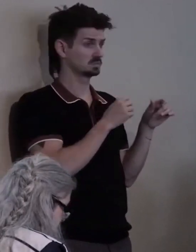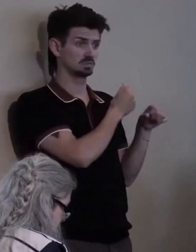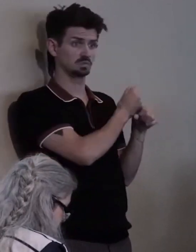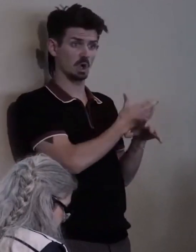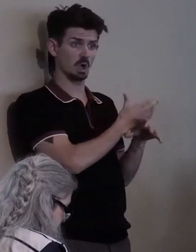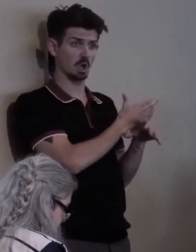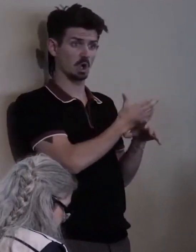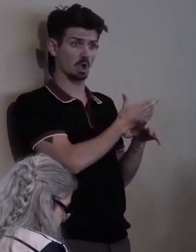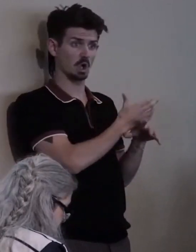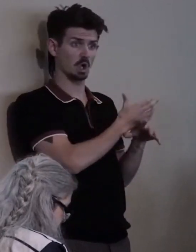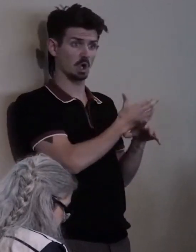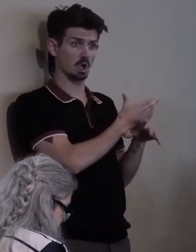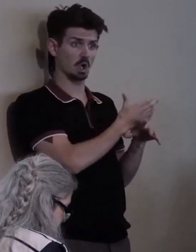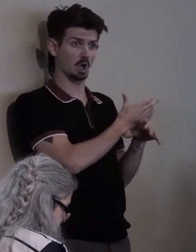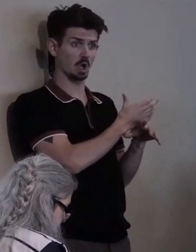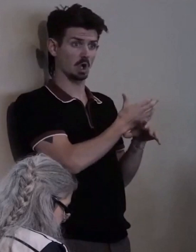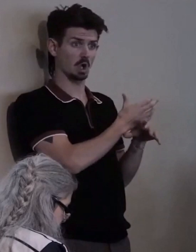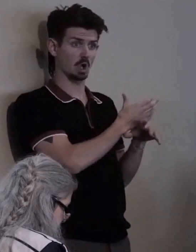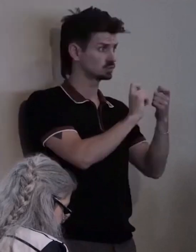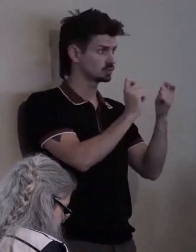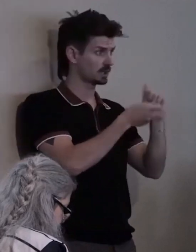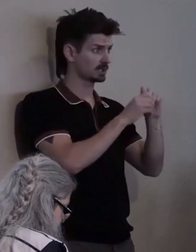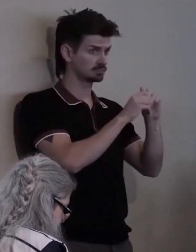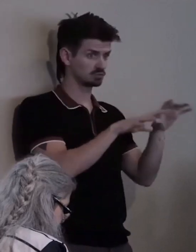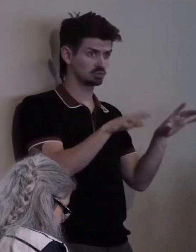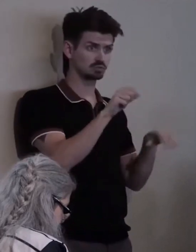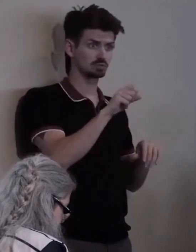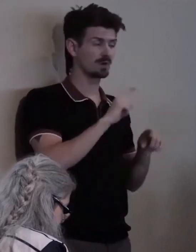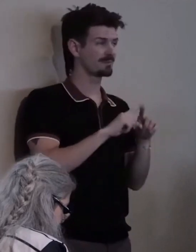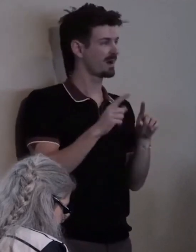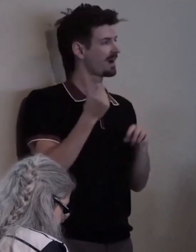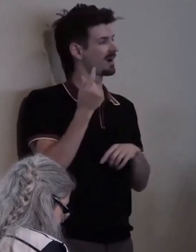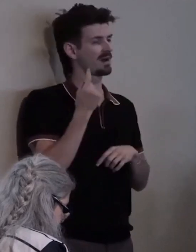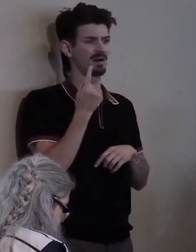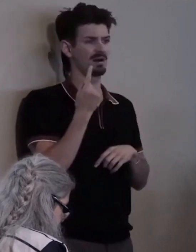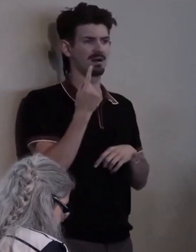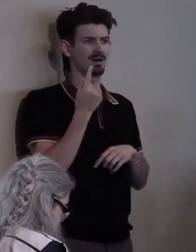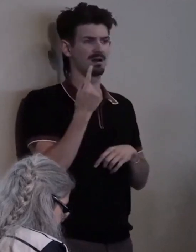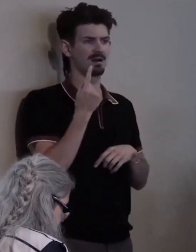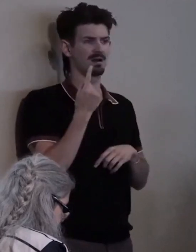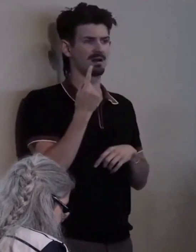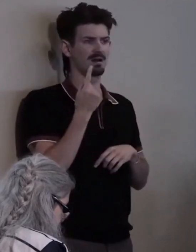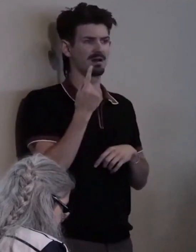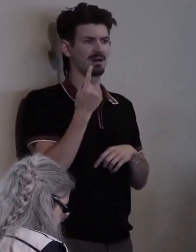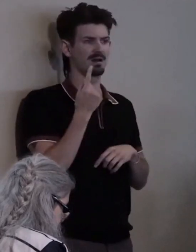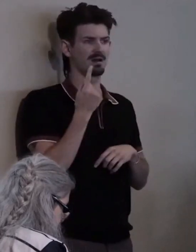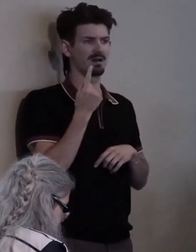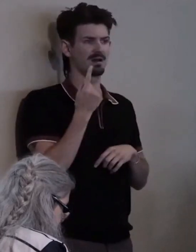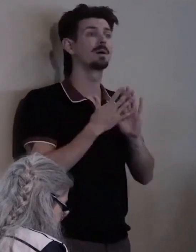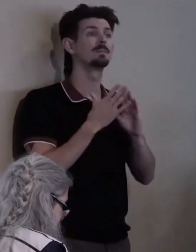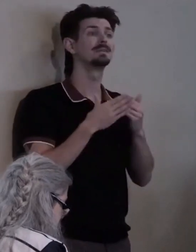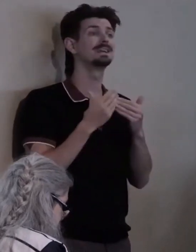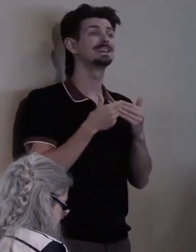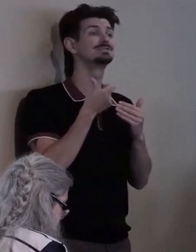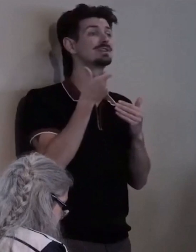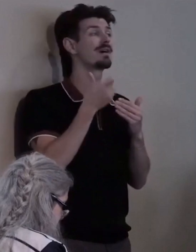But when a law like this is passed, things do not become easier. Instead,